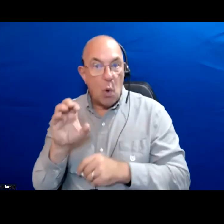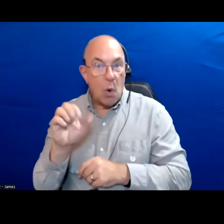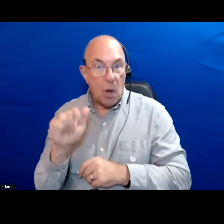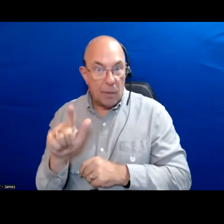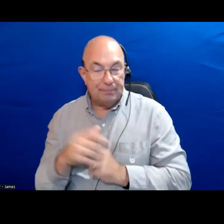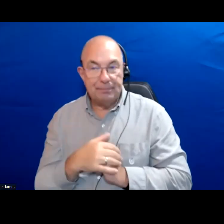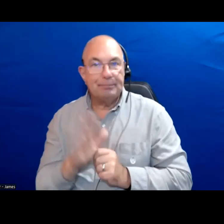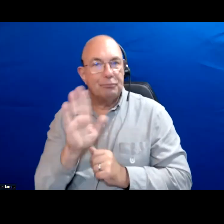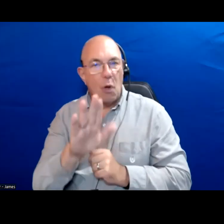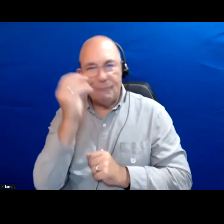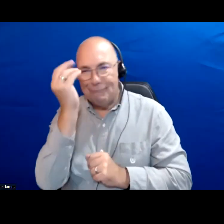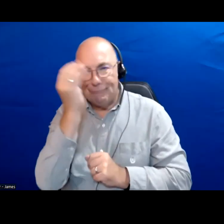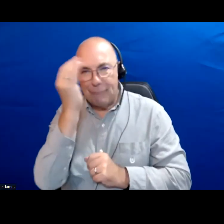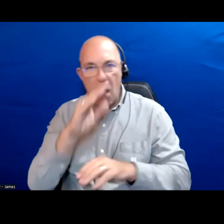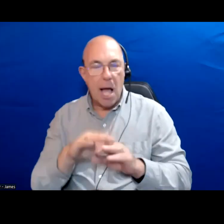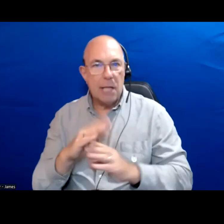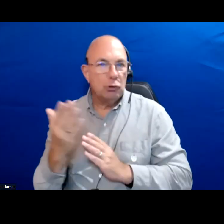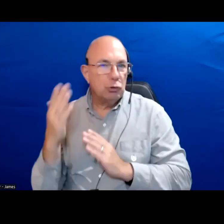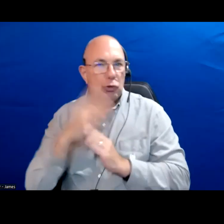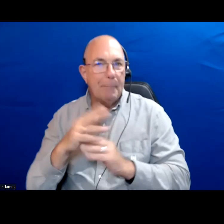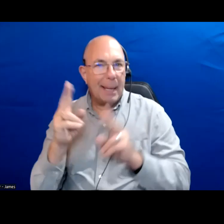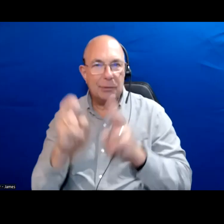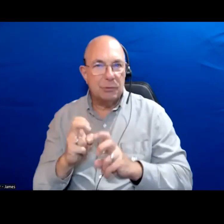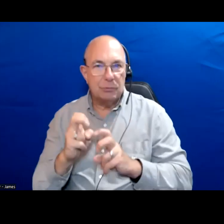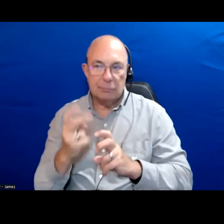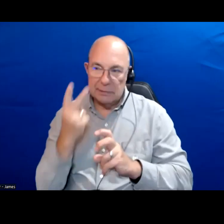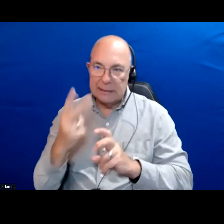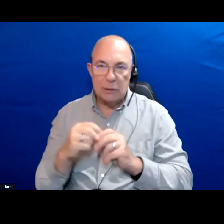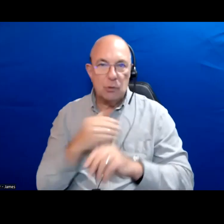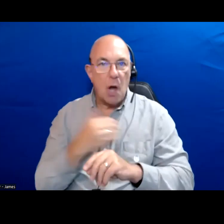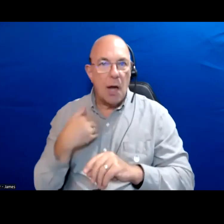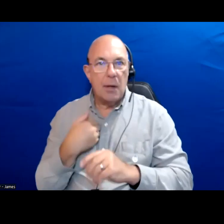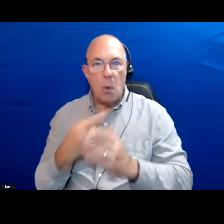What are your thoughts on the biggest issues facing Toronto and the solutions needed?